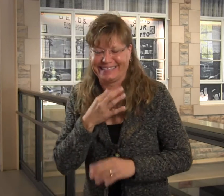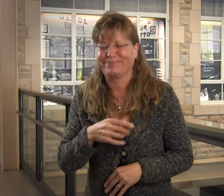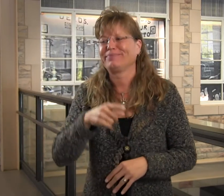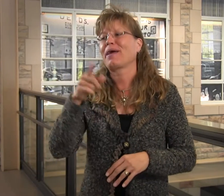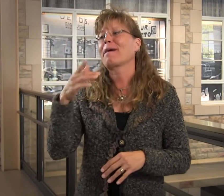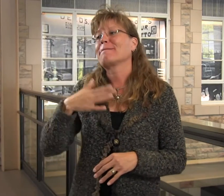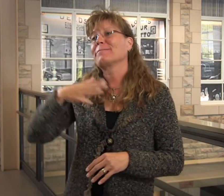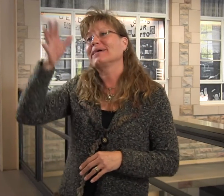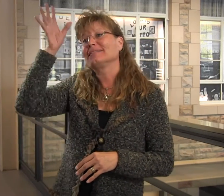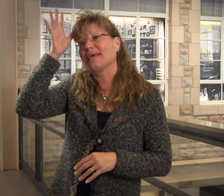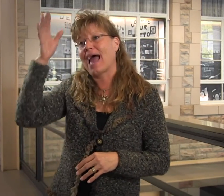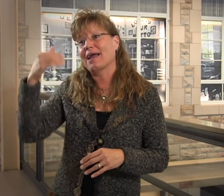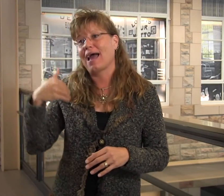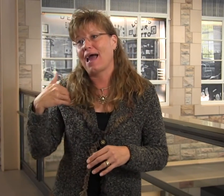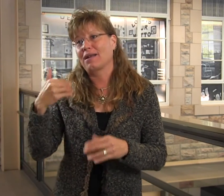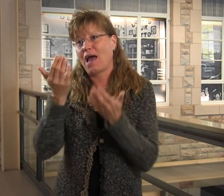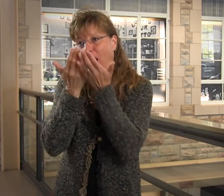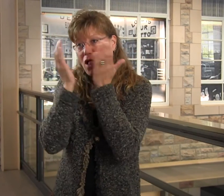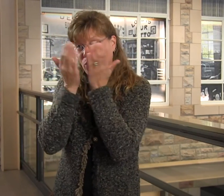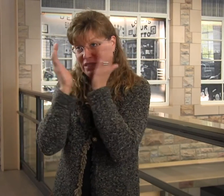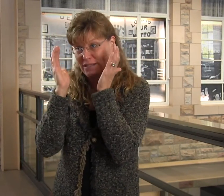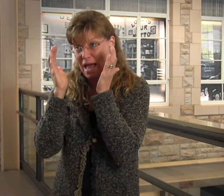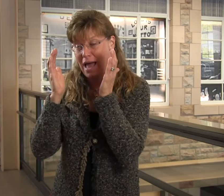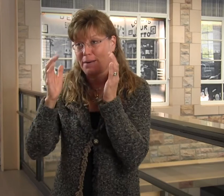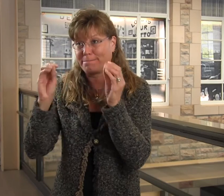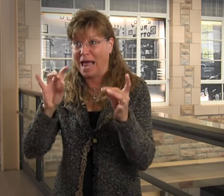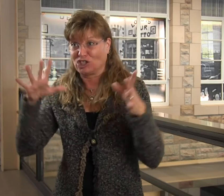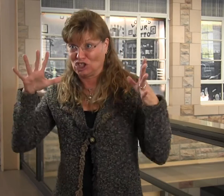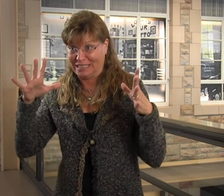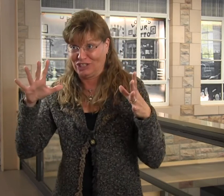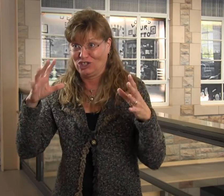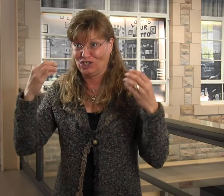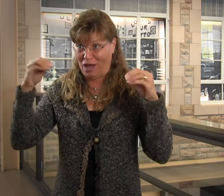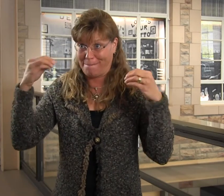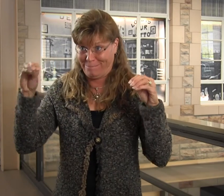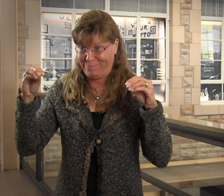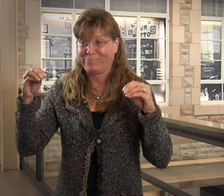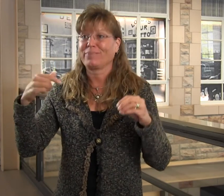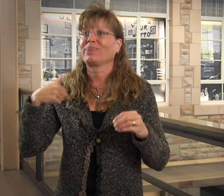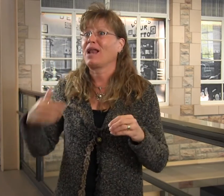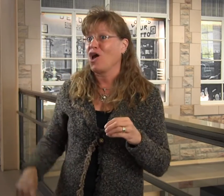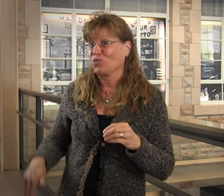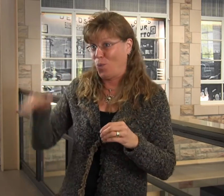curiosity factor. My dad had a Halloween magic shop,